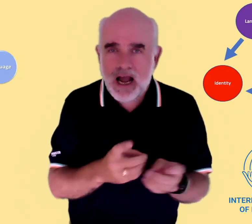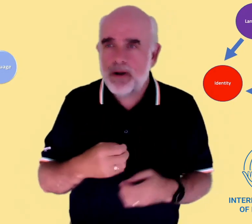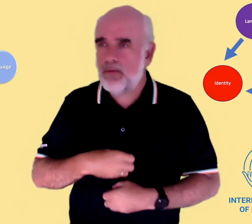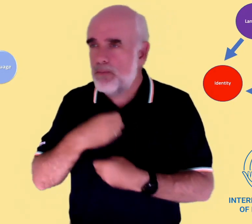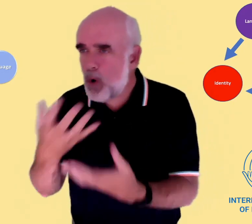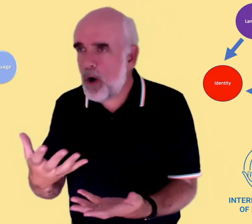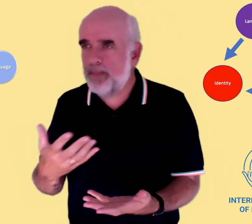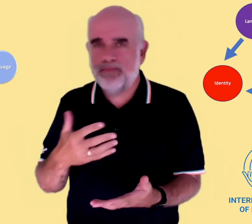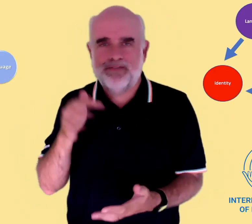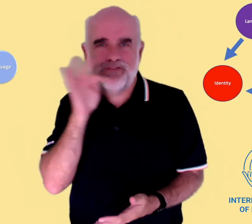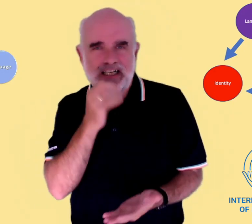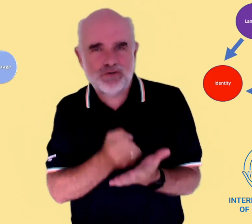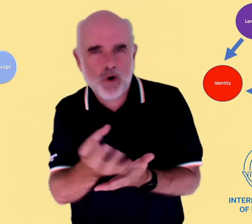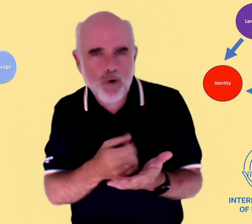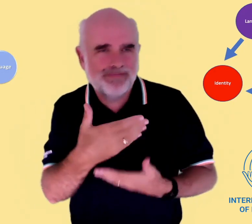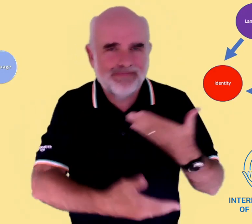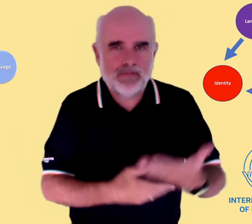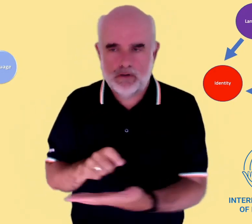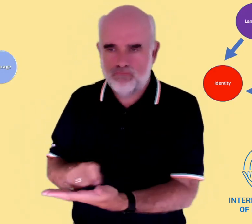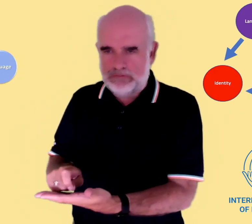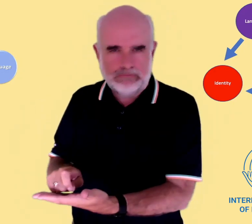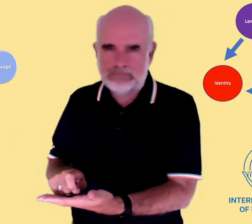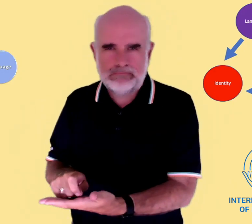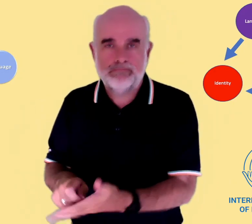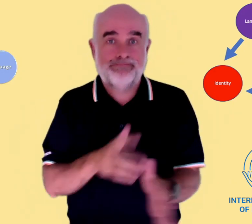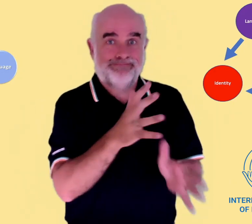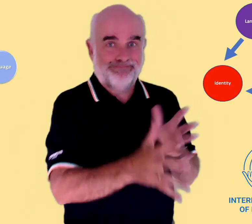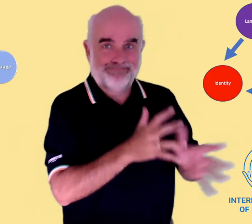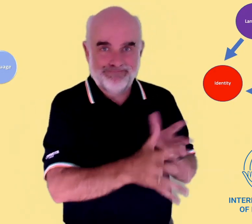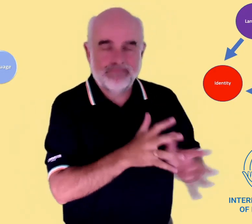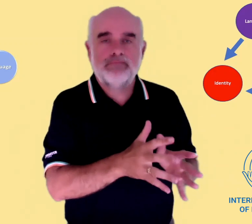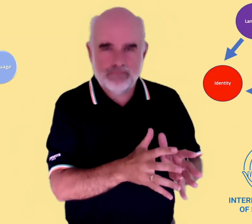We can express ourselves in drama, poetry, storytelling and jokes, so much more easily